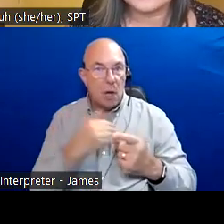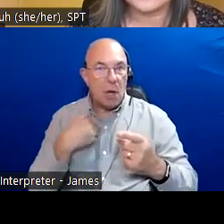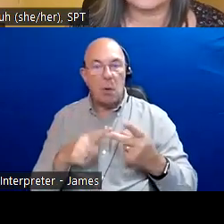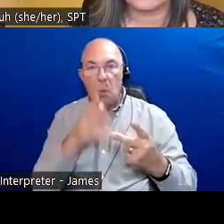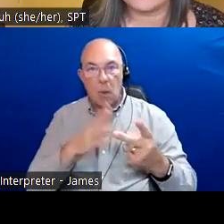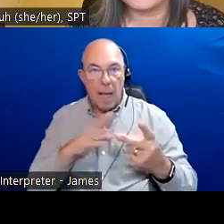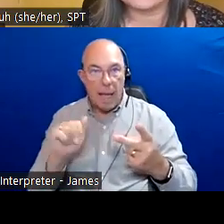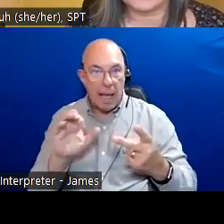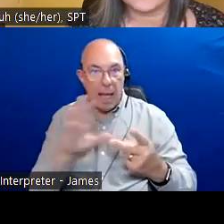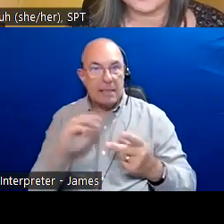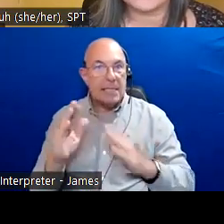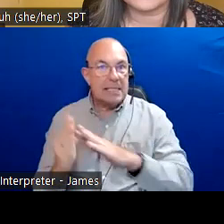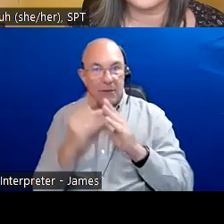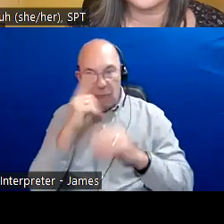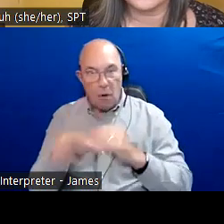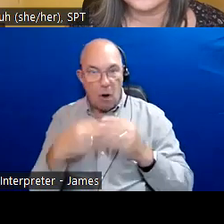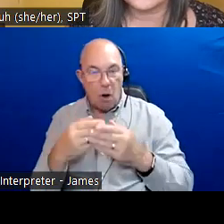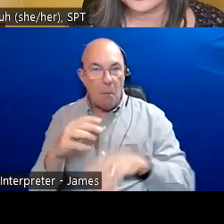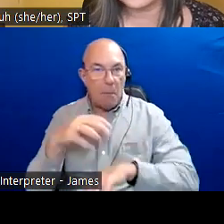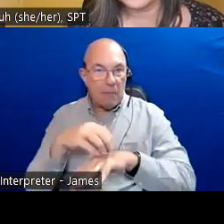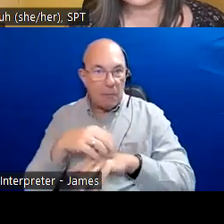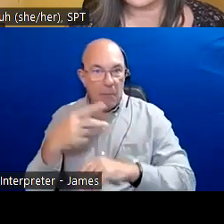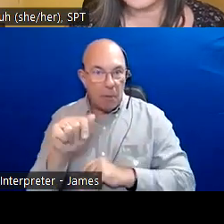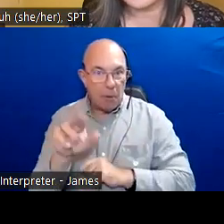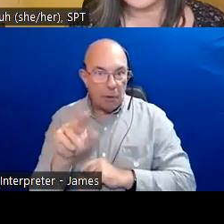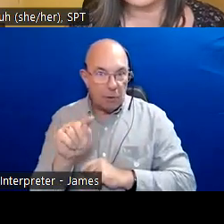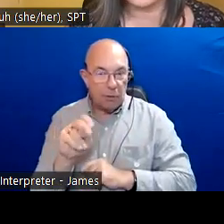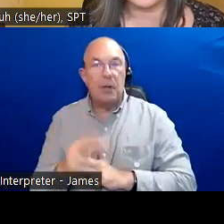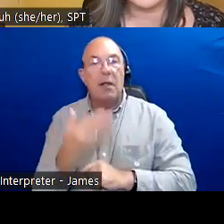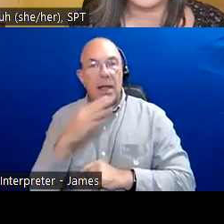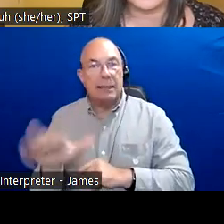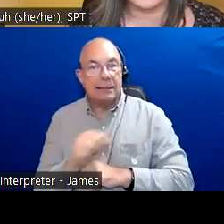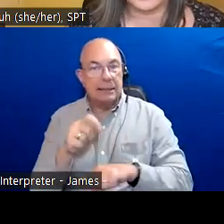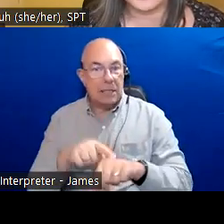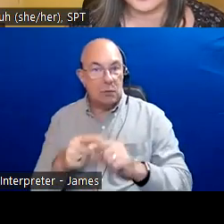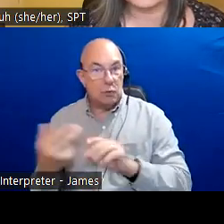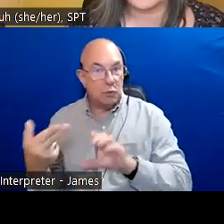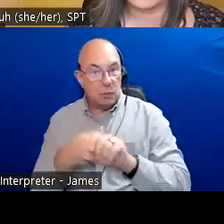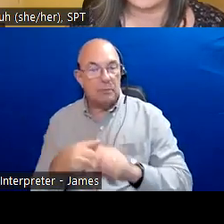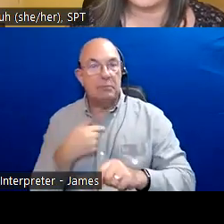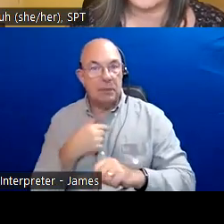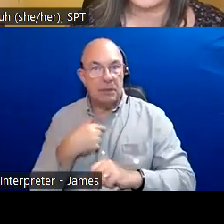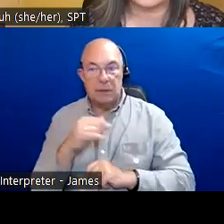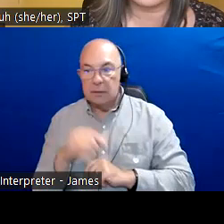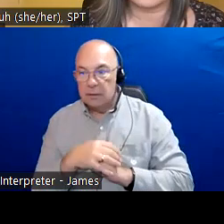the participants in the chat and the participant must have a star in the beginning of your name.